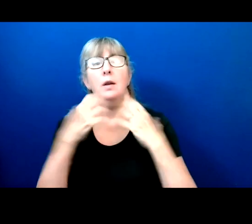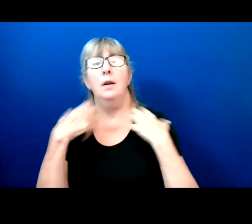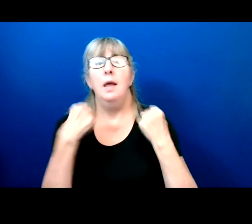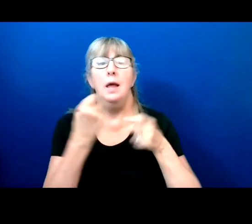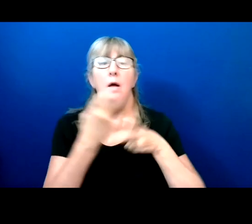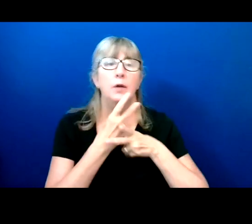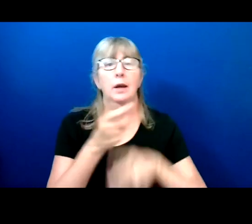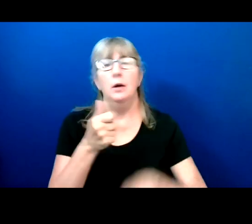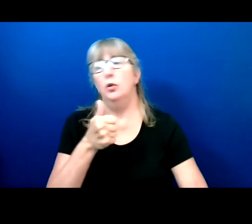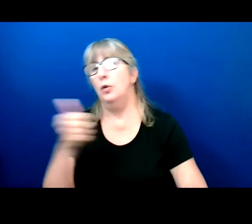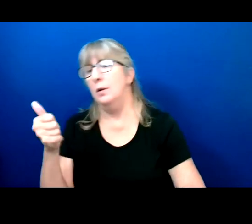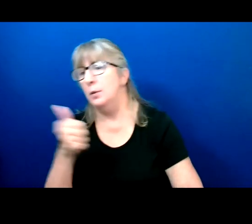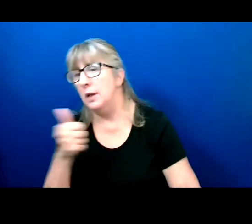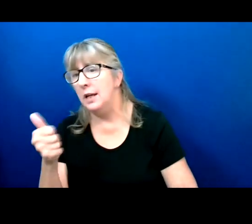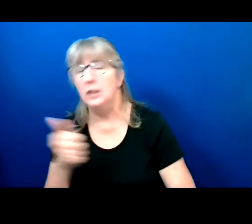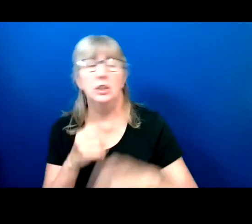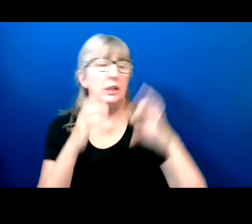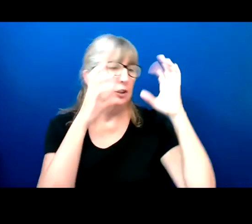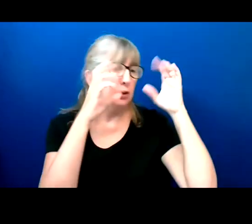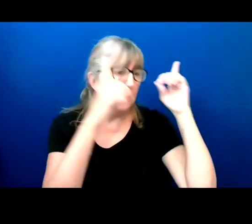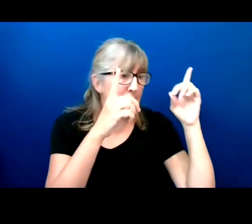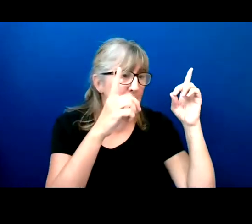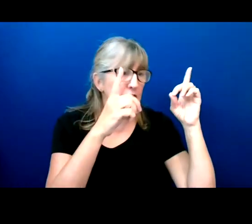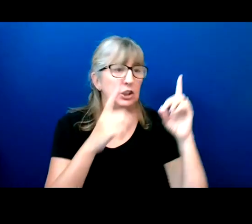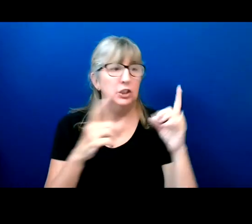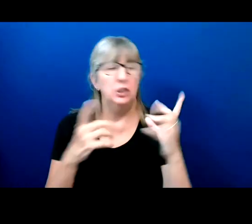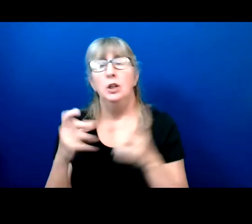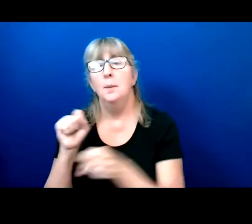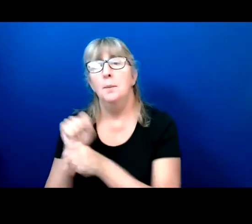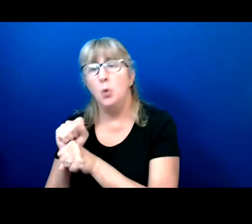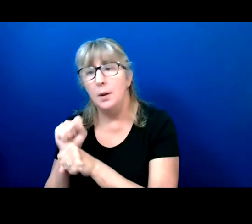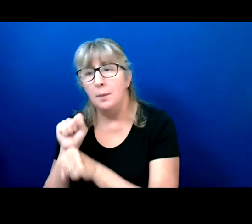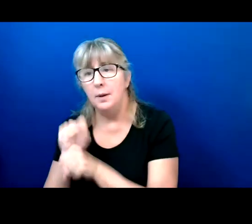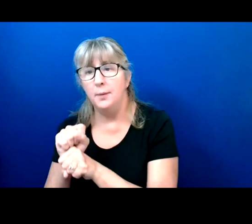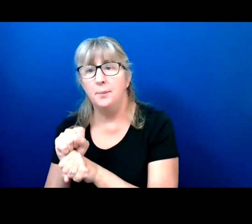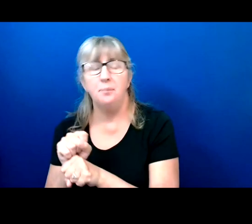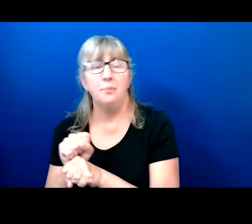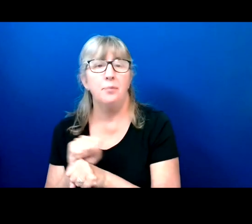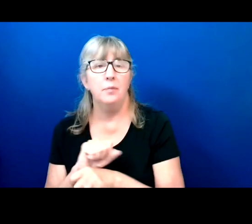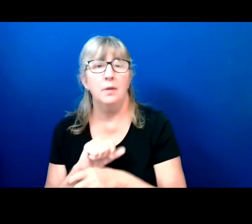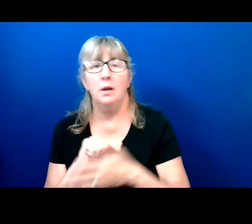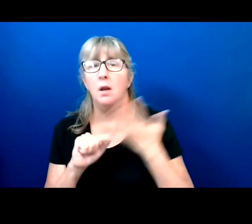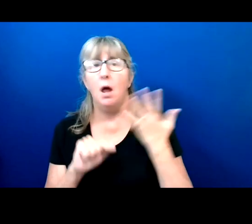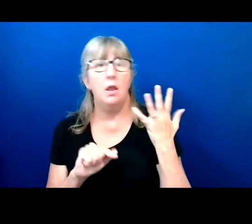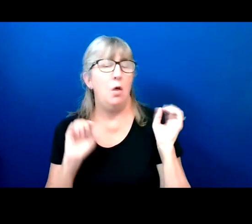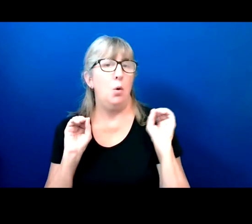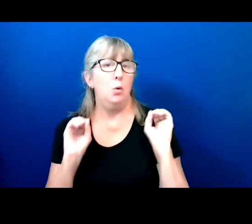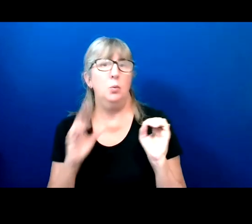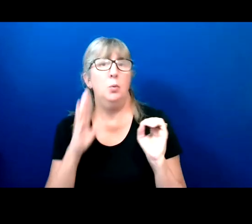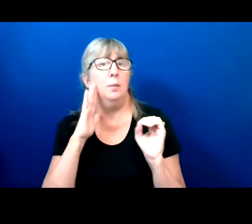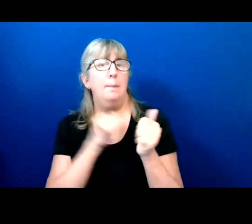goals around education, around employment will be possible if we don't do everything